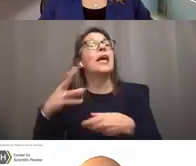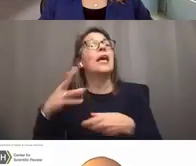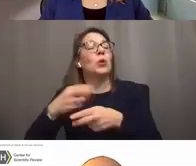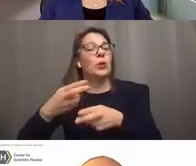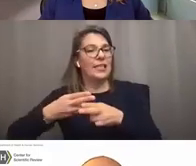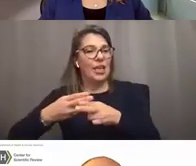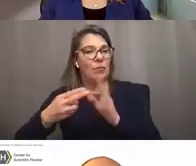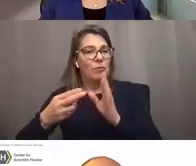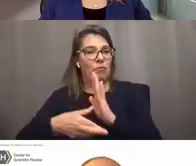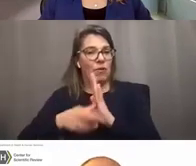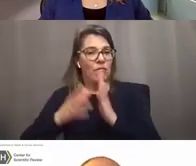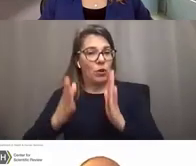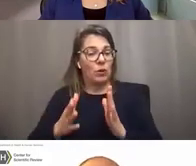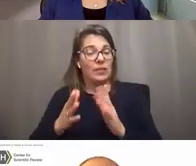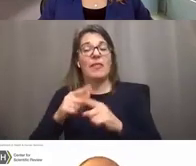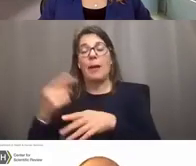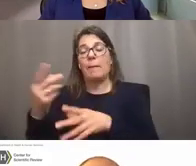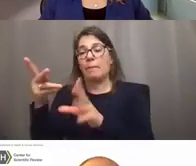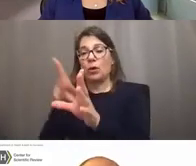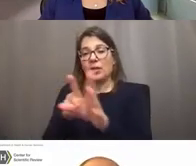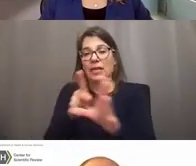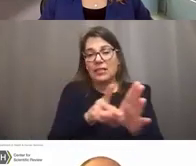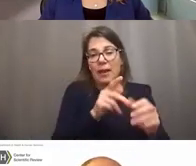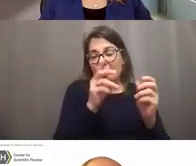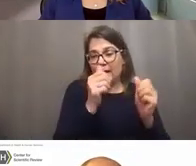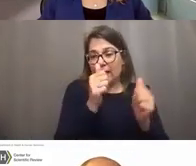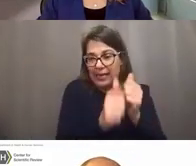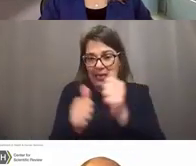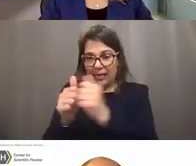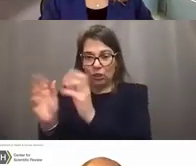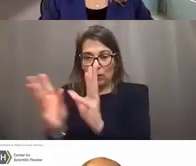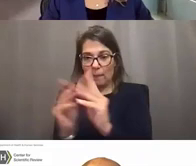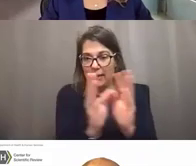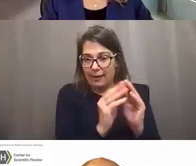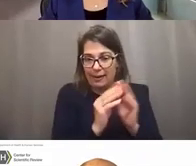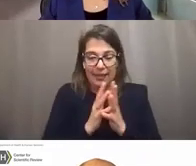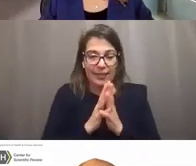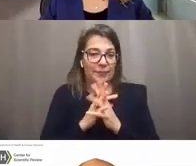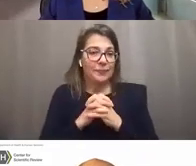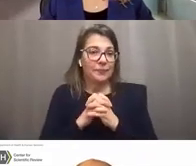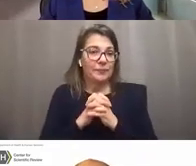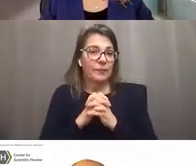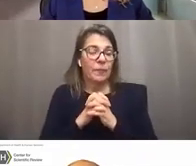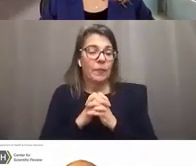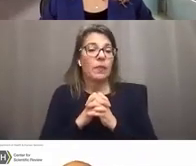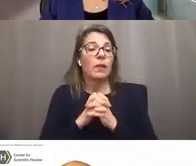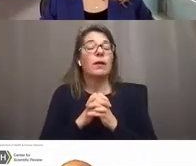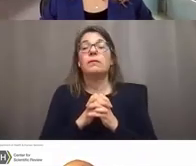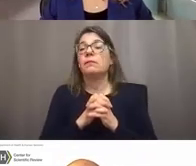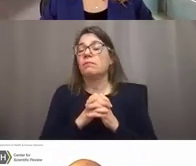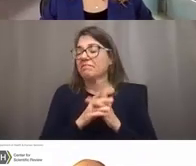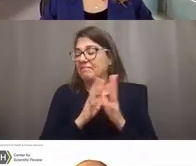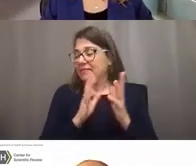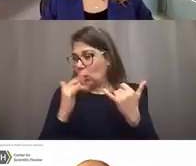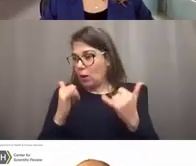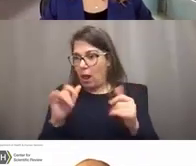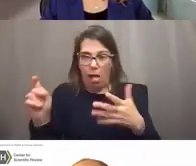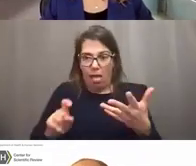that participated in each specific meeting. Next slide, please. So after all that leg work you might have some definite ideas